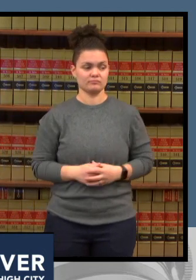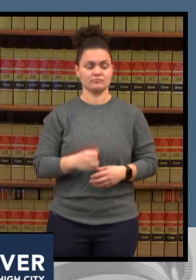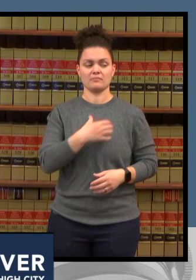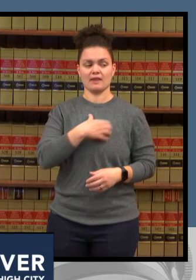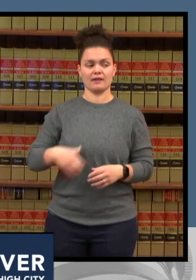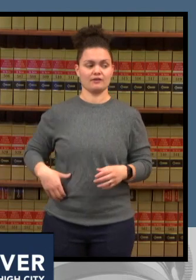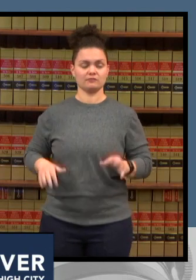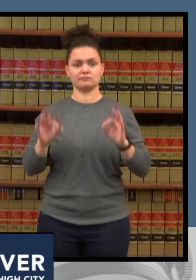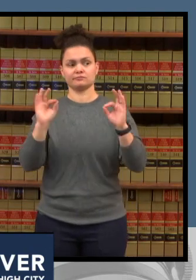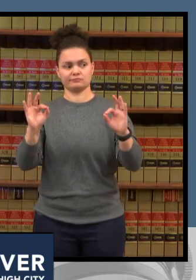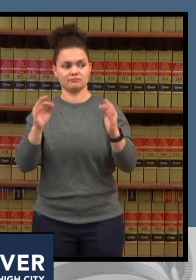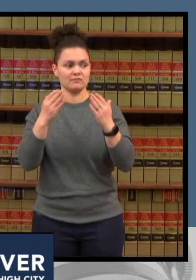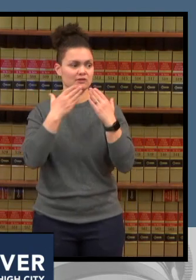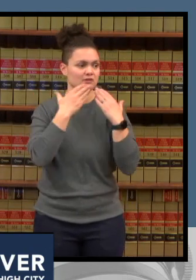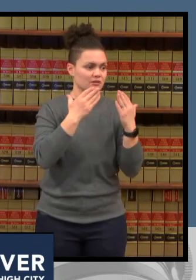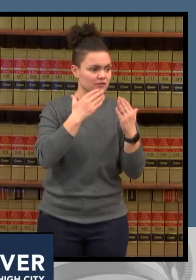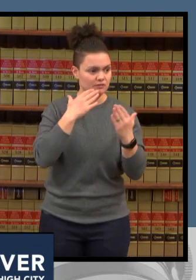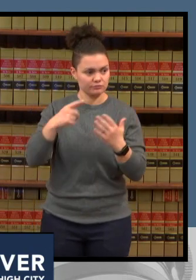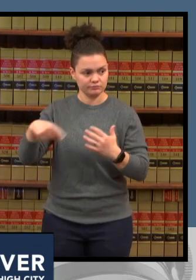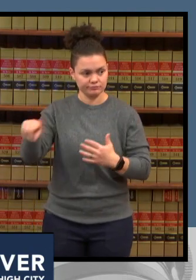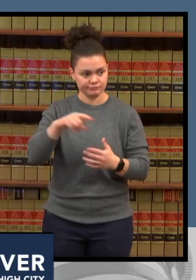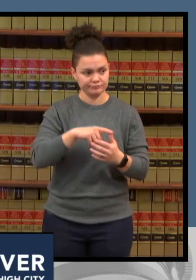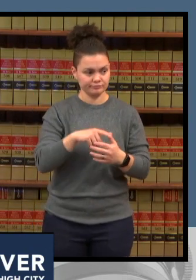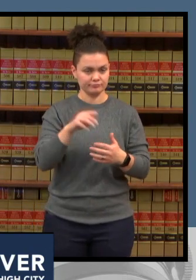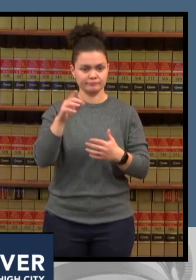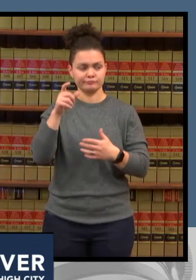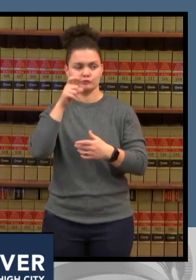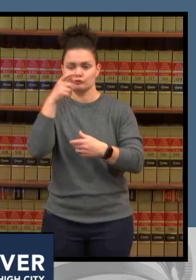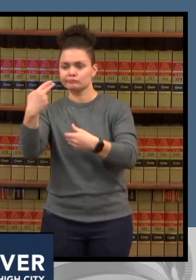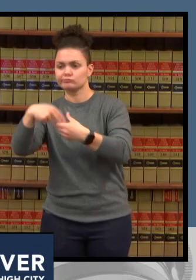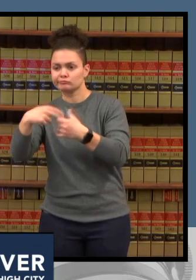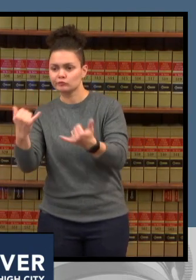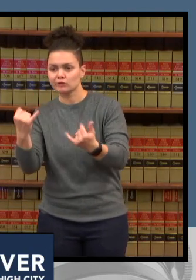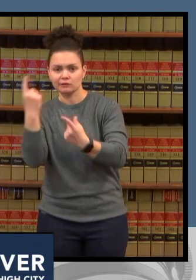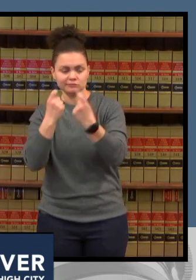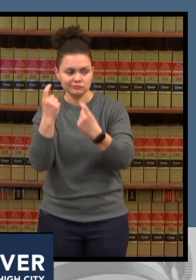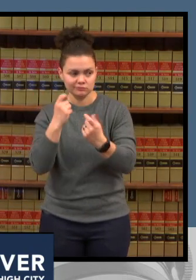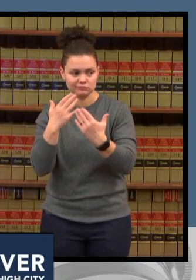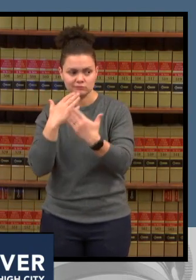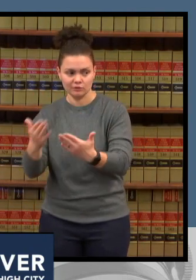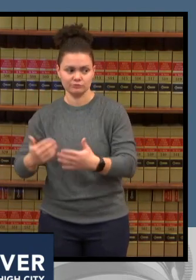media members of the media who've joined us today this is an important issue again broken record get